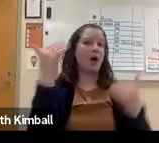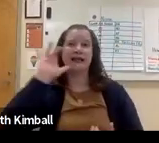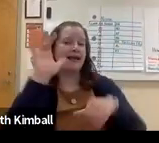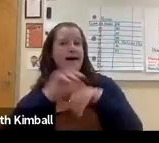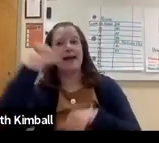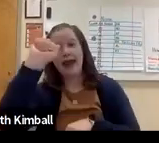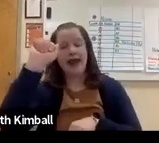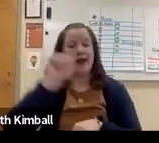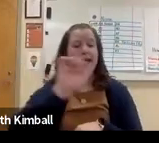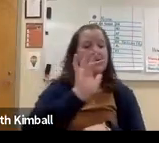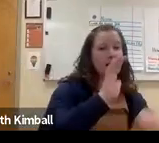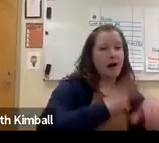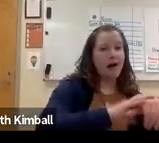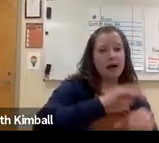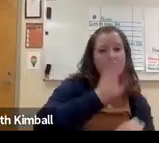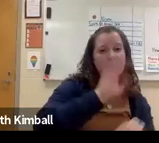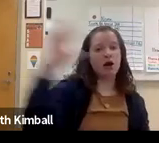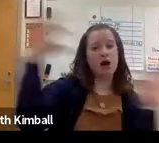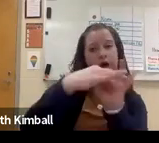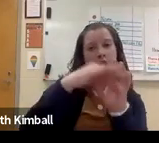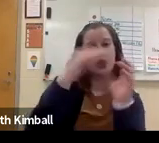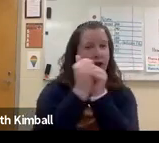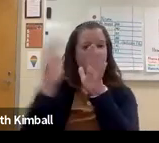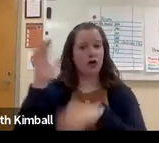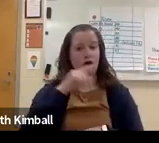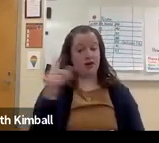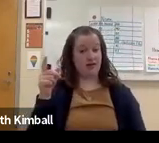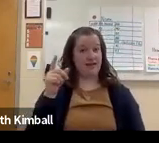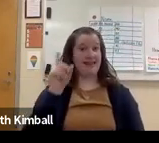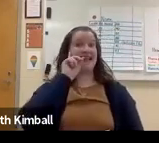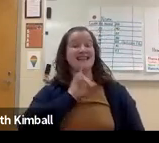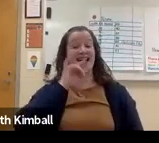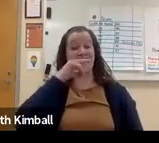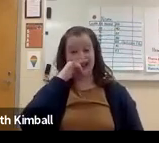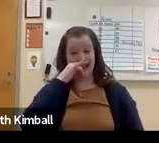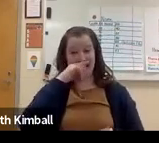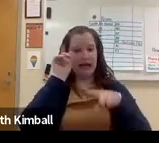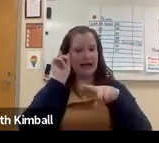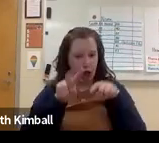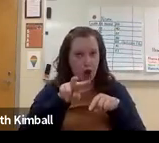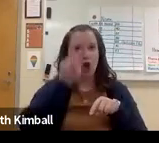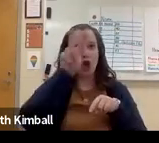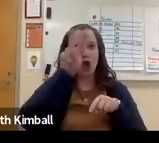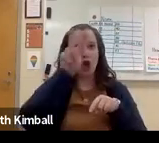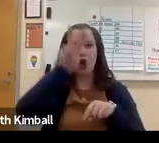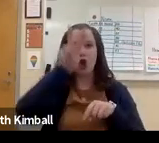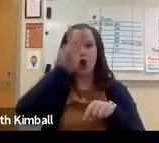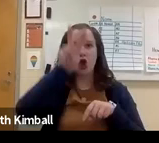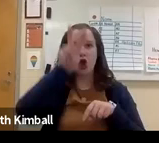or referring to something else. Look at a, click on b, referring to their computer and listening at the same time.